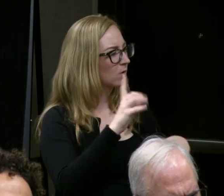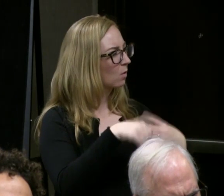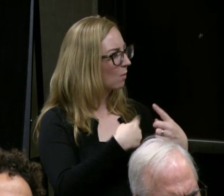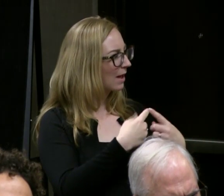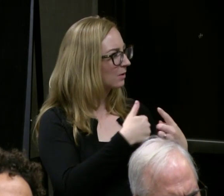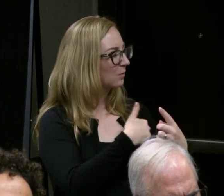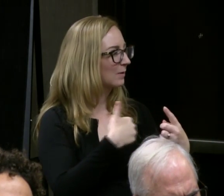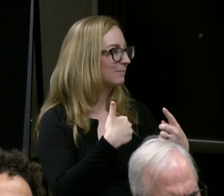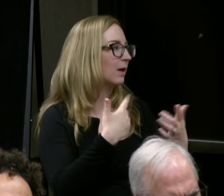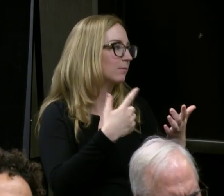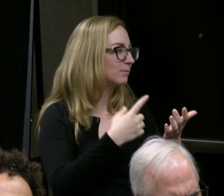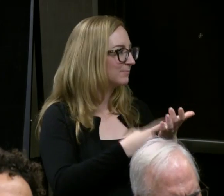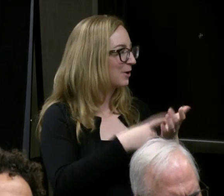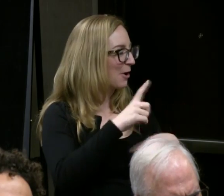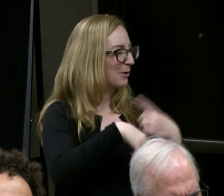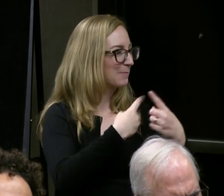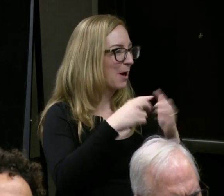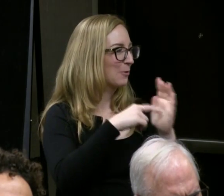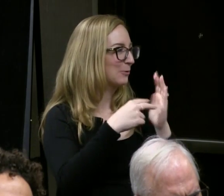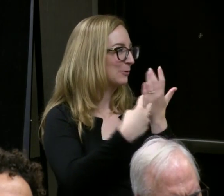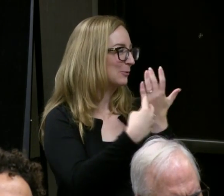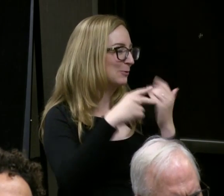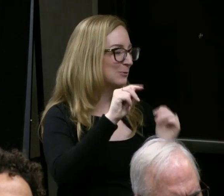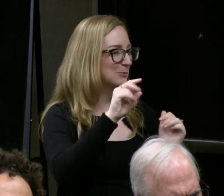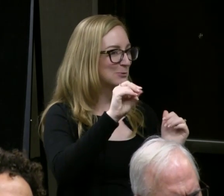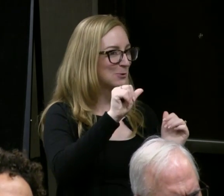I'm going to start talking about "Toast" and you can say something or not.